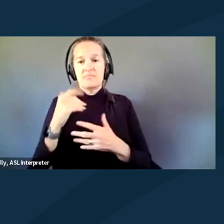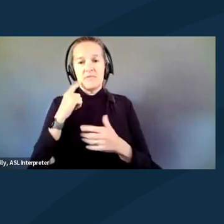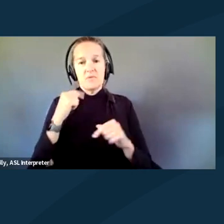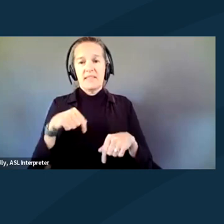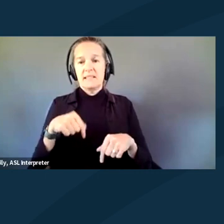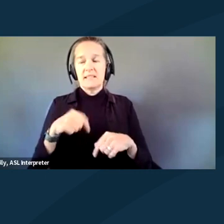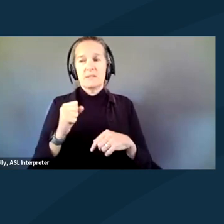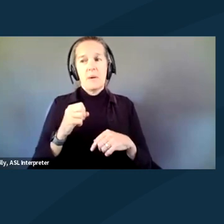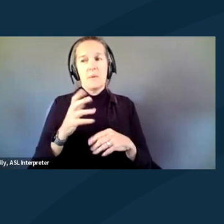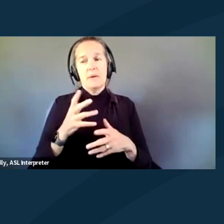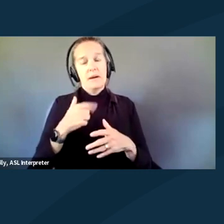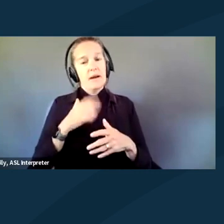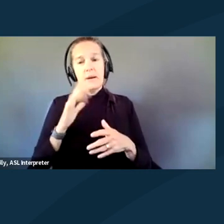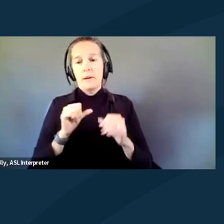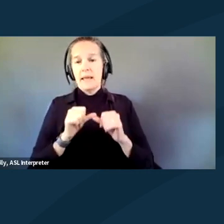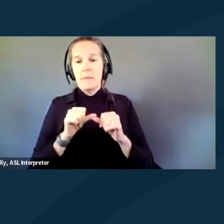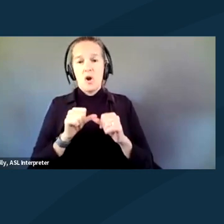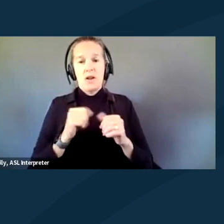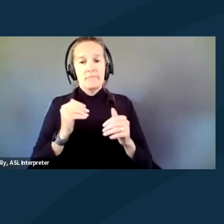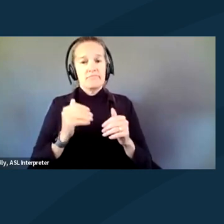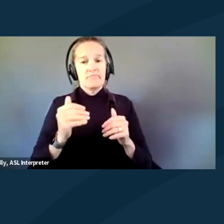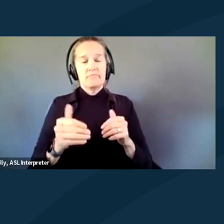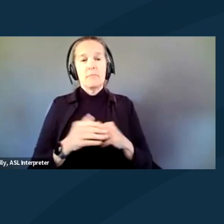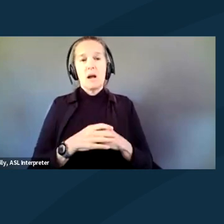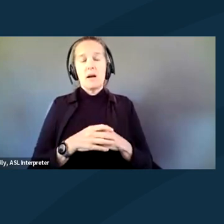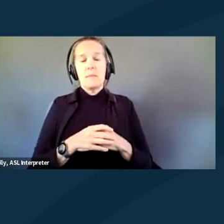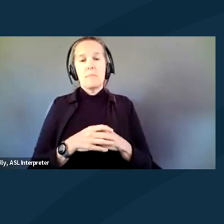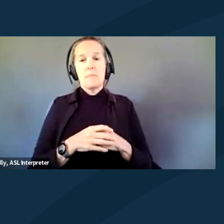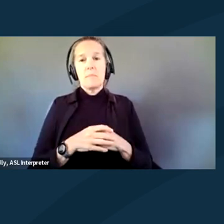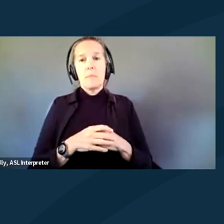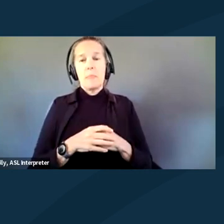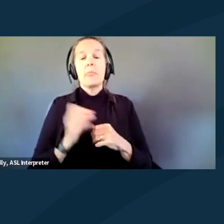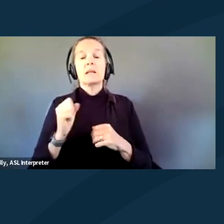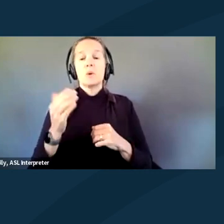So I'll keep on the track here. So the next question is,